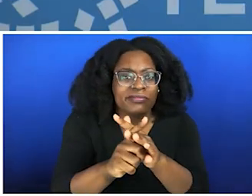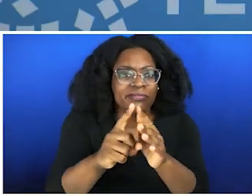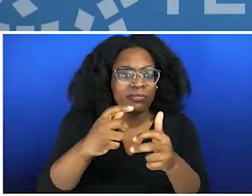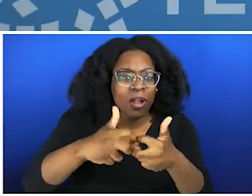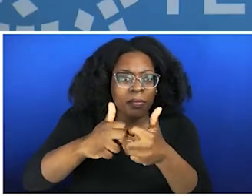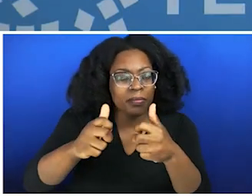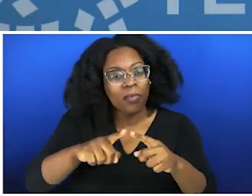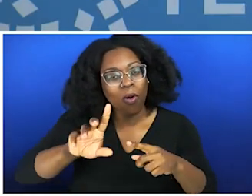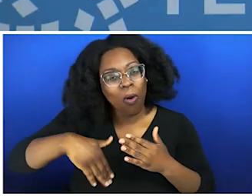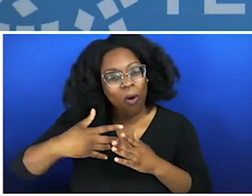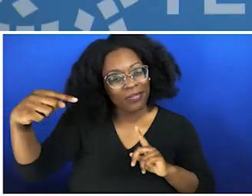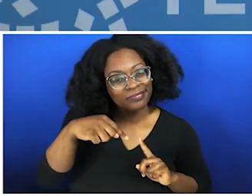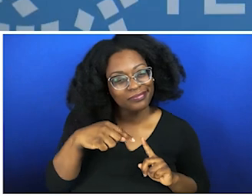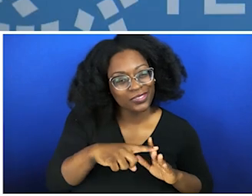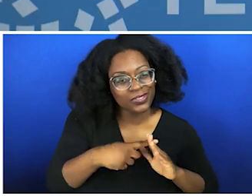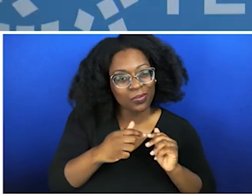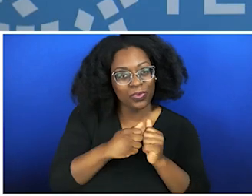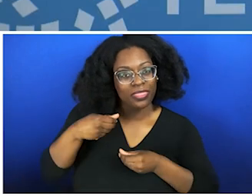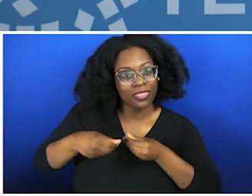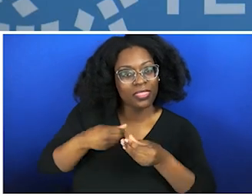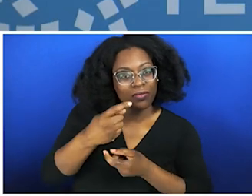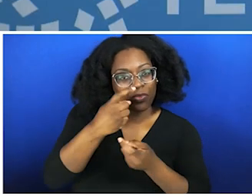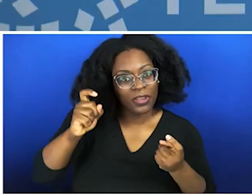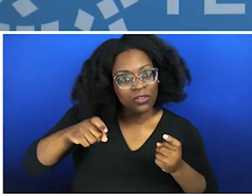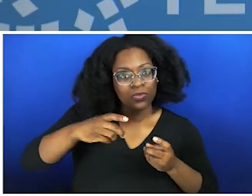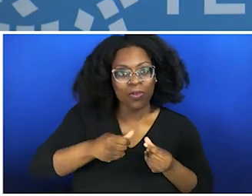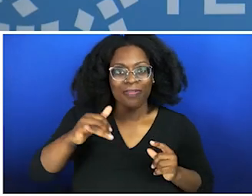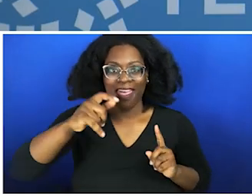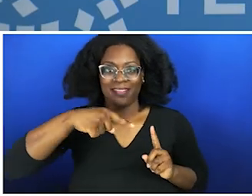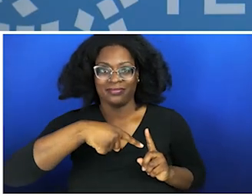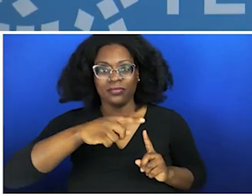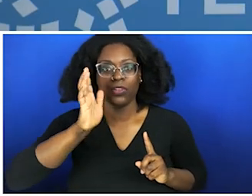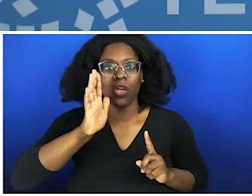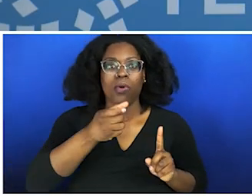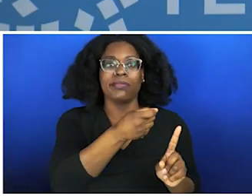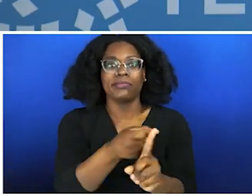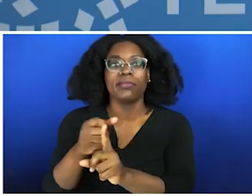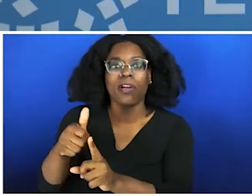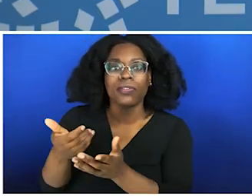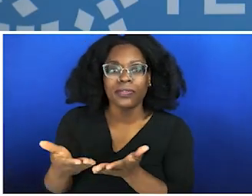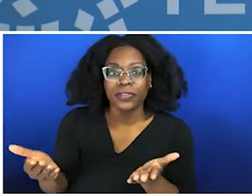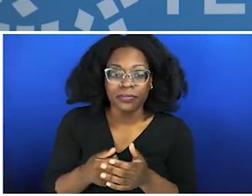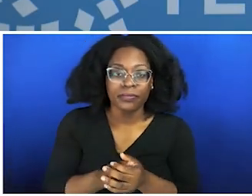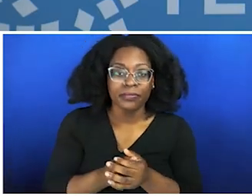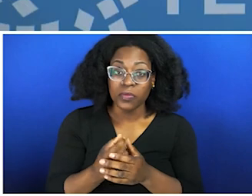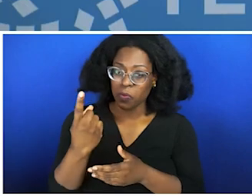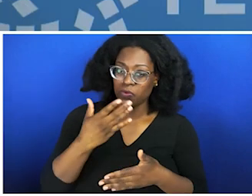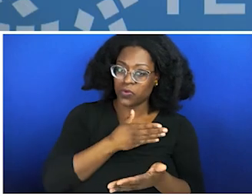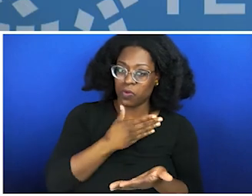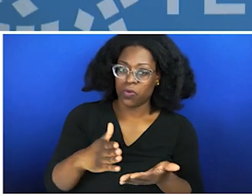0 to 100. Maybe some folks may know that song, you understand exactly what I'm saying. But it's the nervous system's inability to regulate itself, regulate my emotions, regulate my